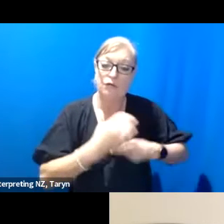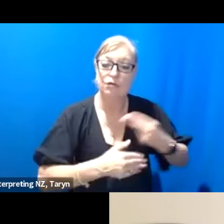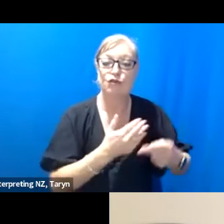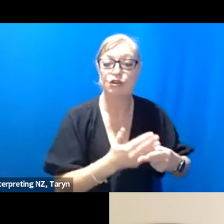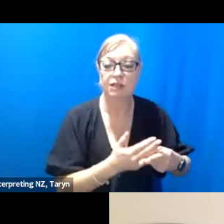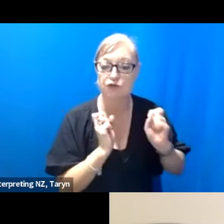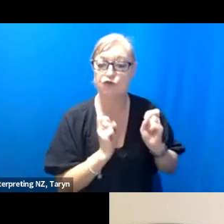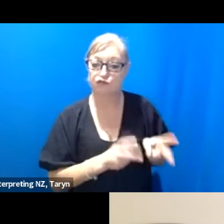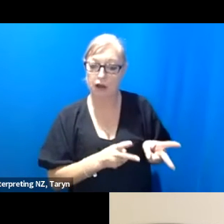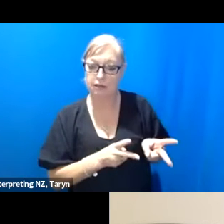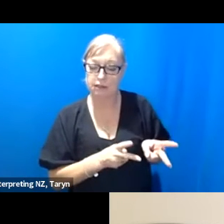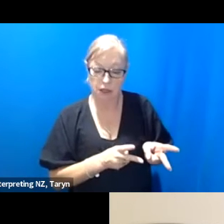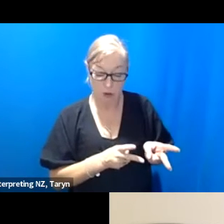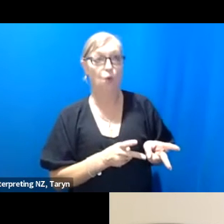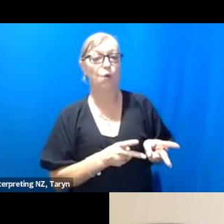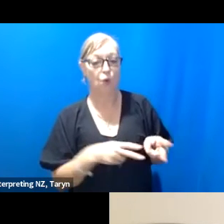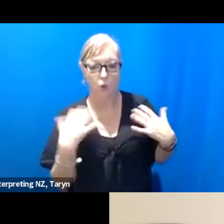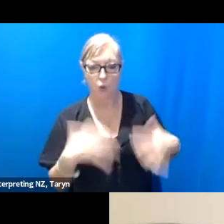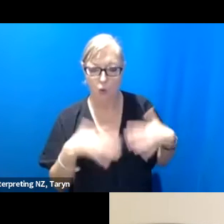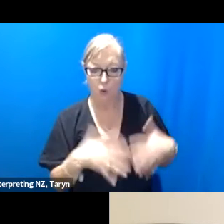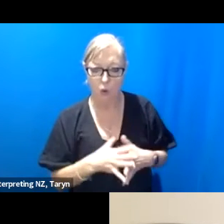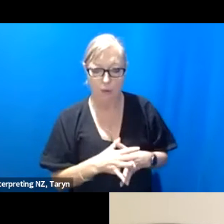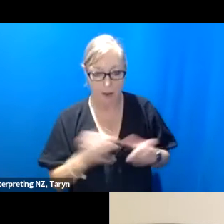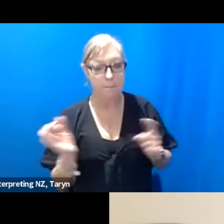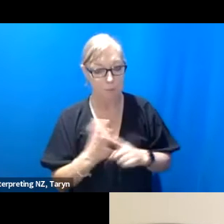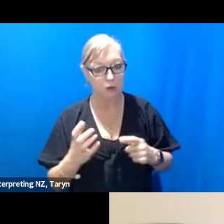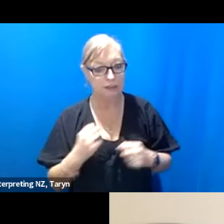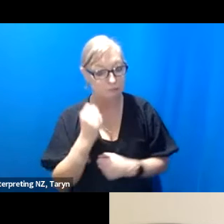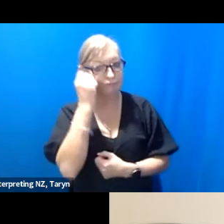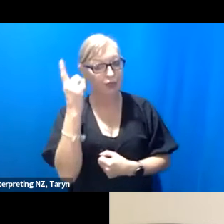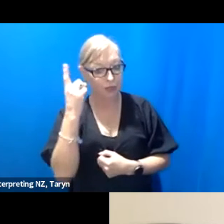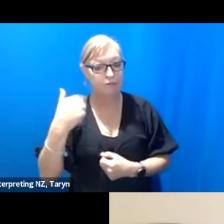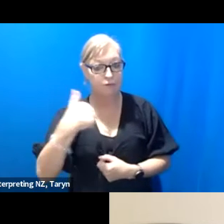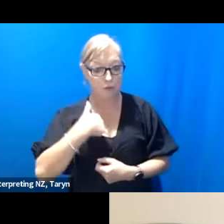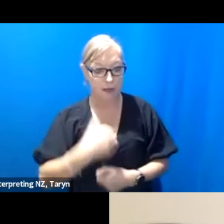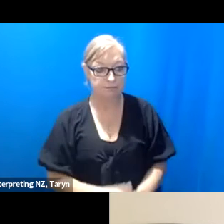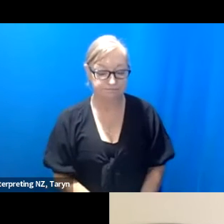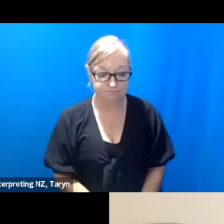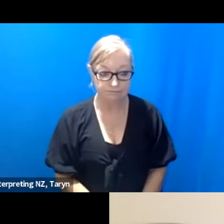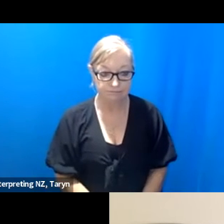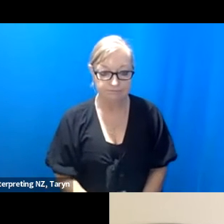hugely important for me to give myself permission to take space in between,